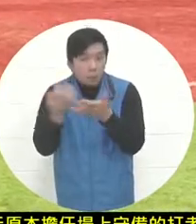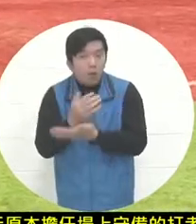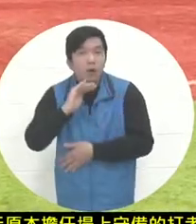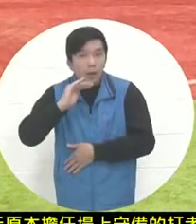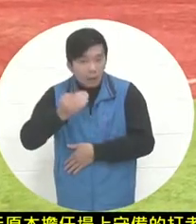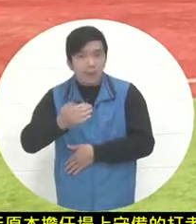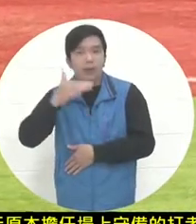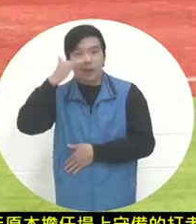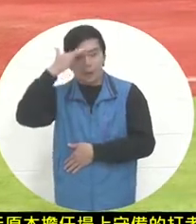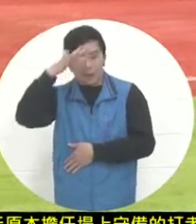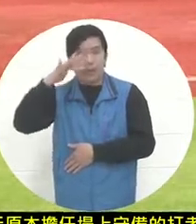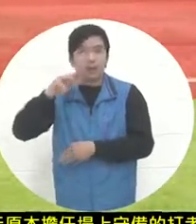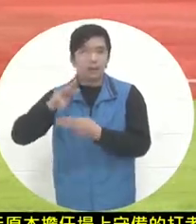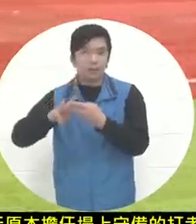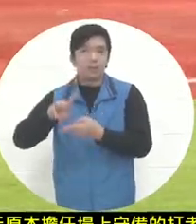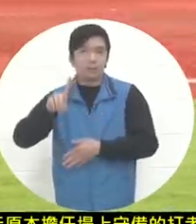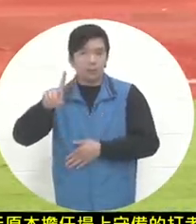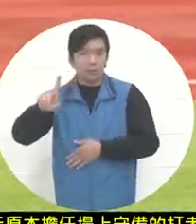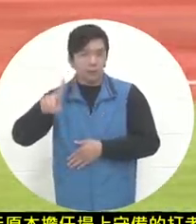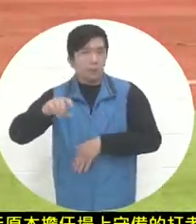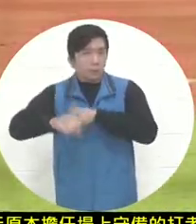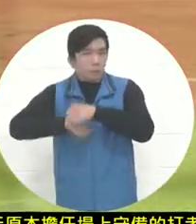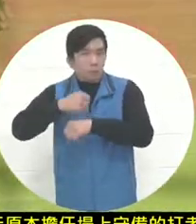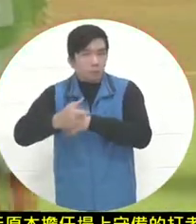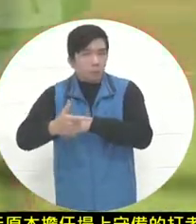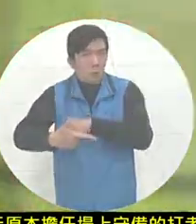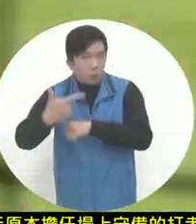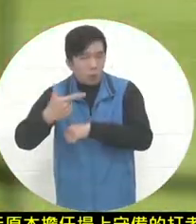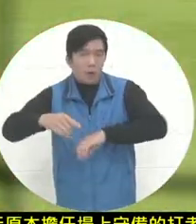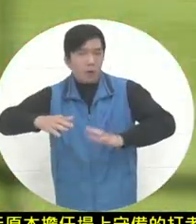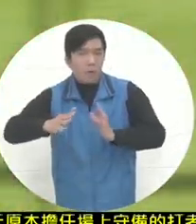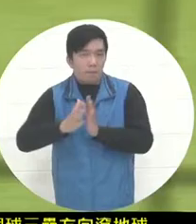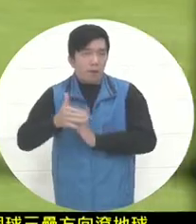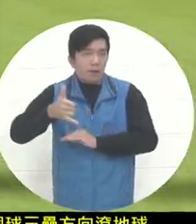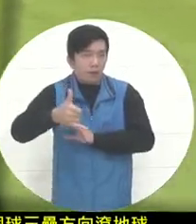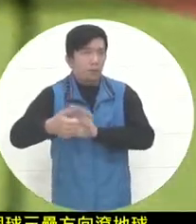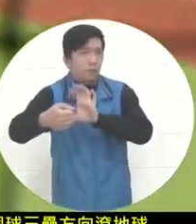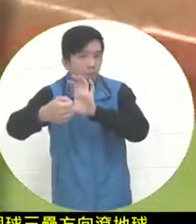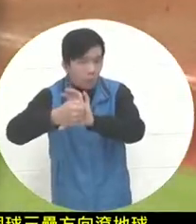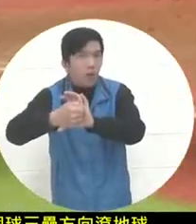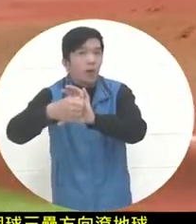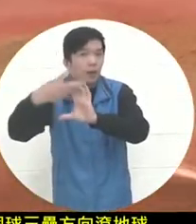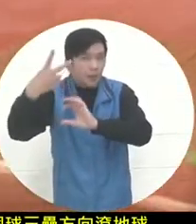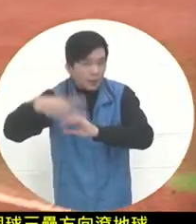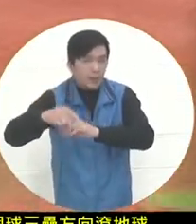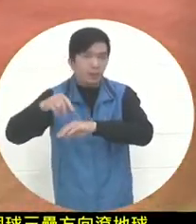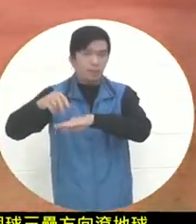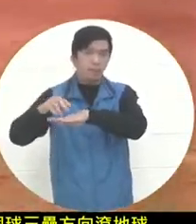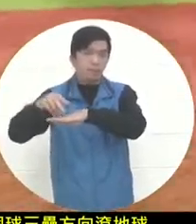The first baseman reacted very quickly and first moved forward to catch the ball , then extended his foot back to step on the first base bag.